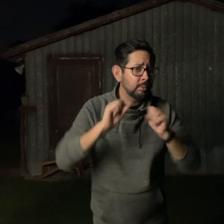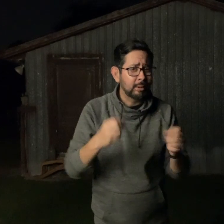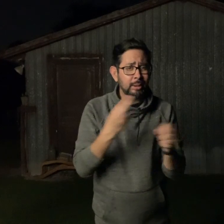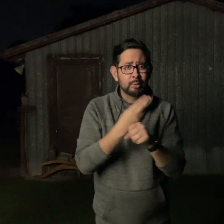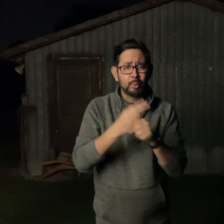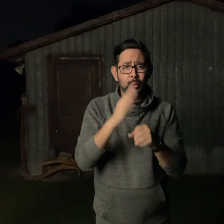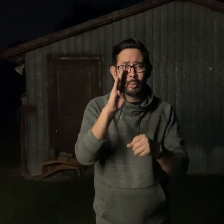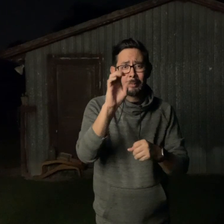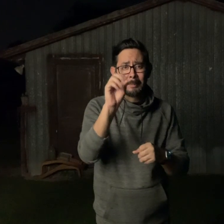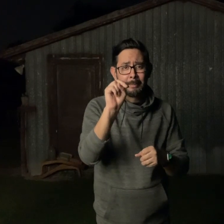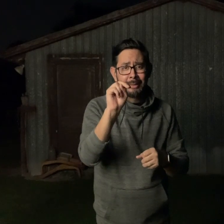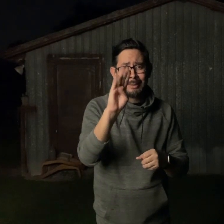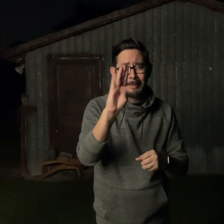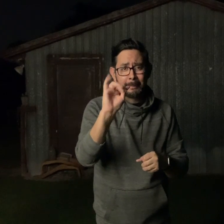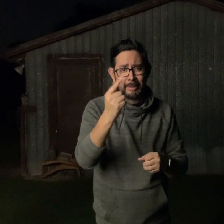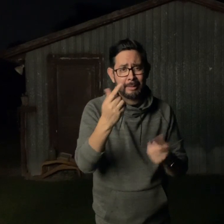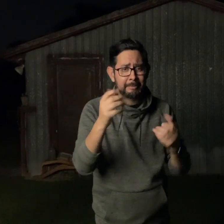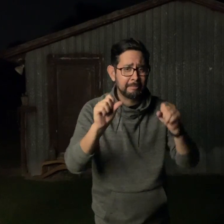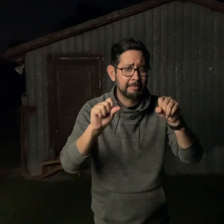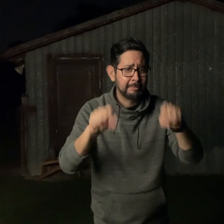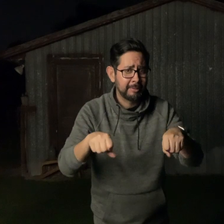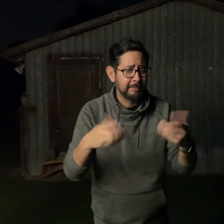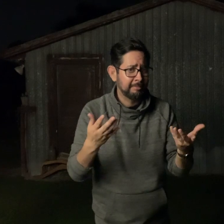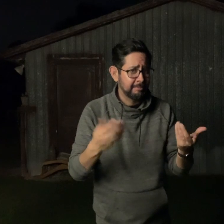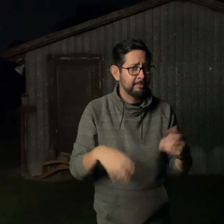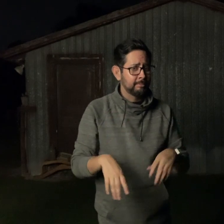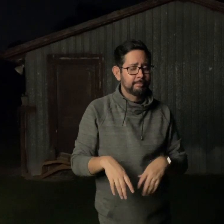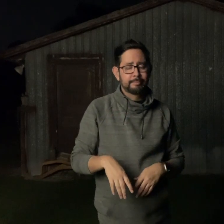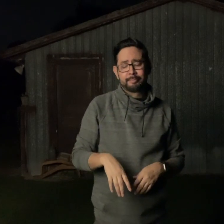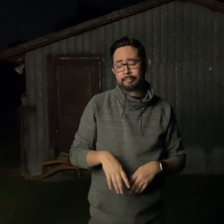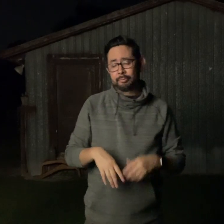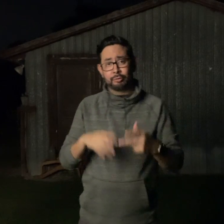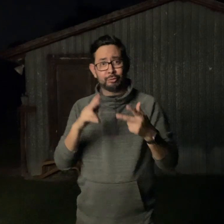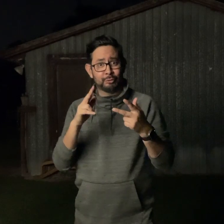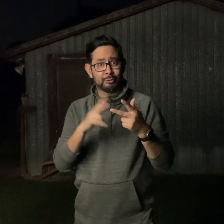You could use a table. You could use a bean bag. That's possible as well.